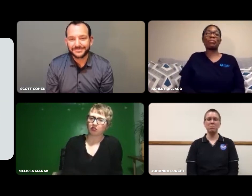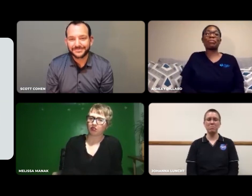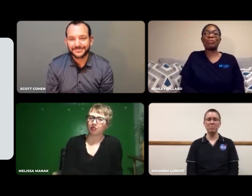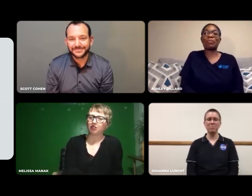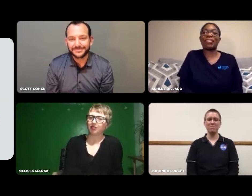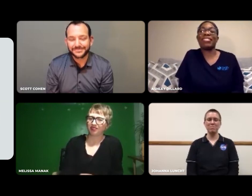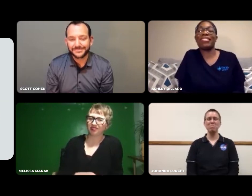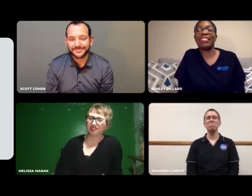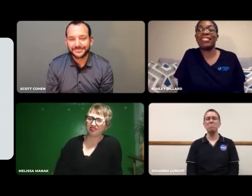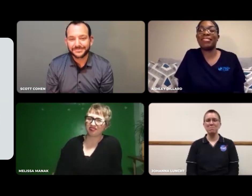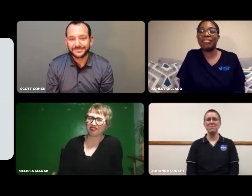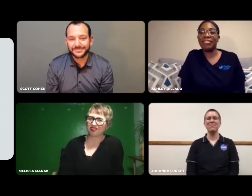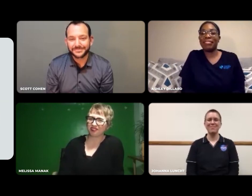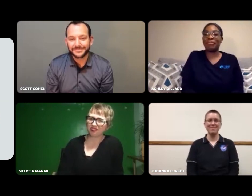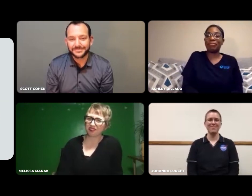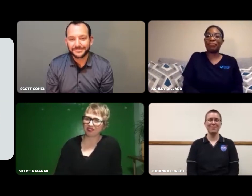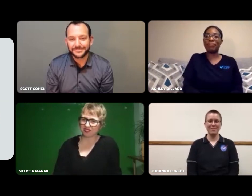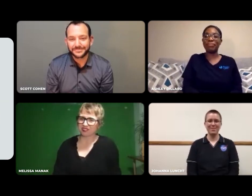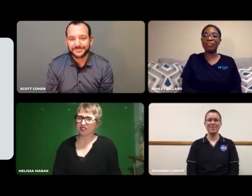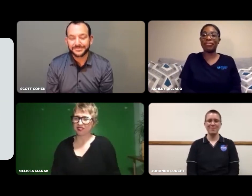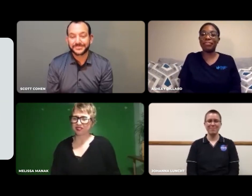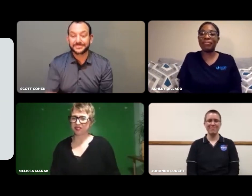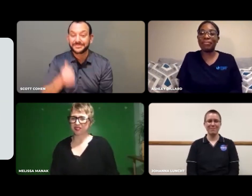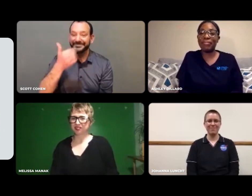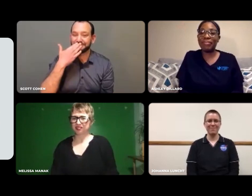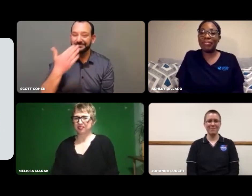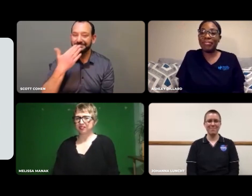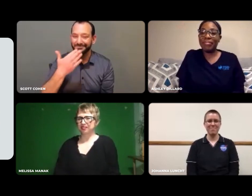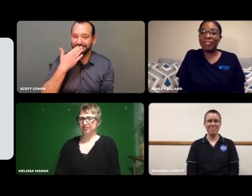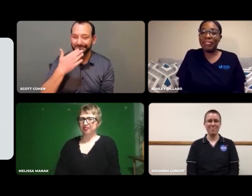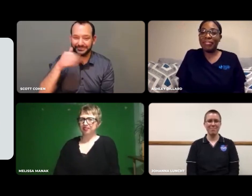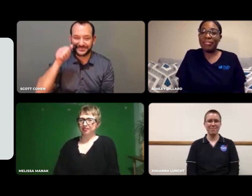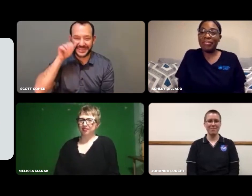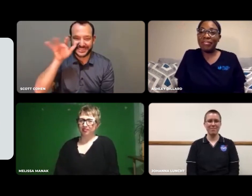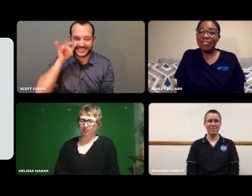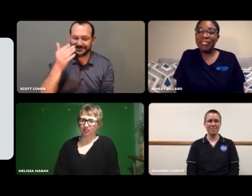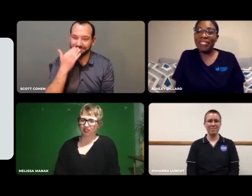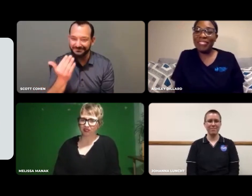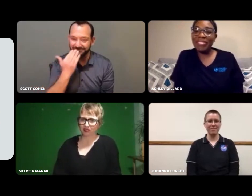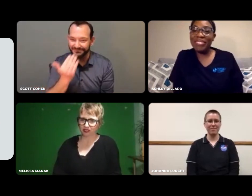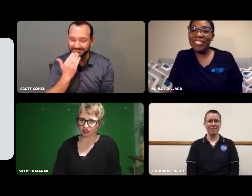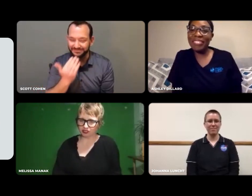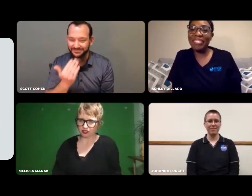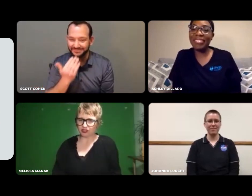That was my light bulb moment. Thank you so much.